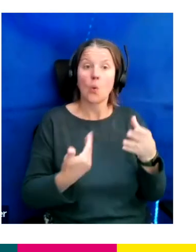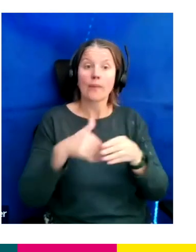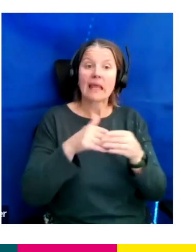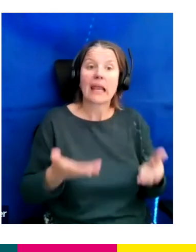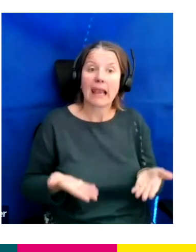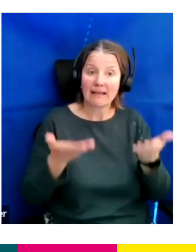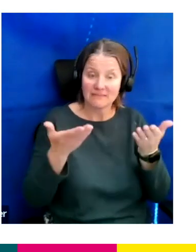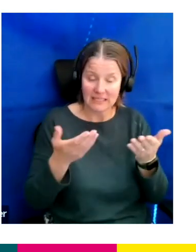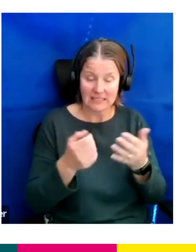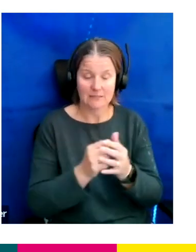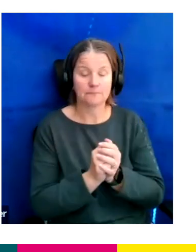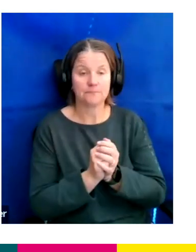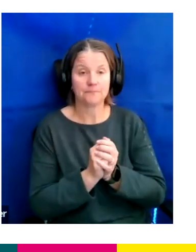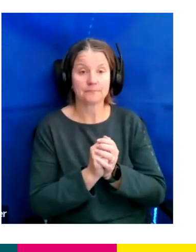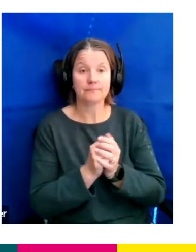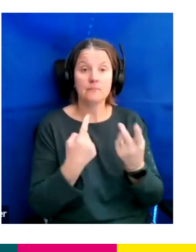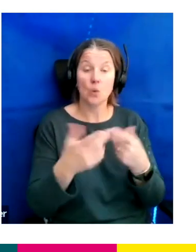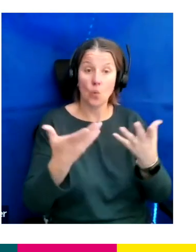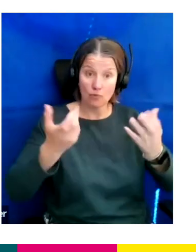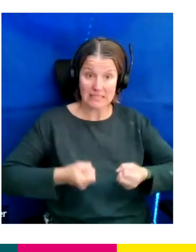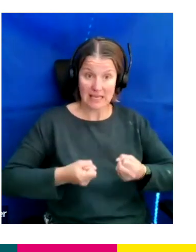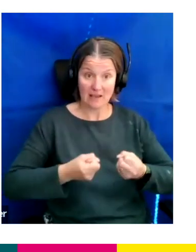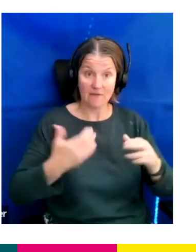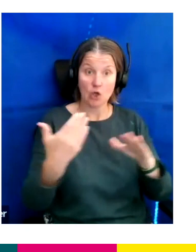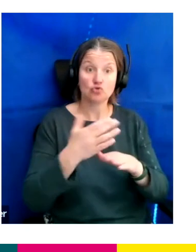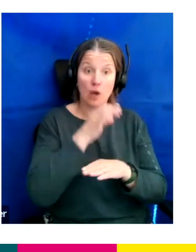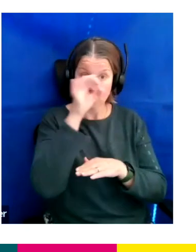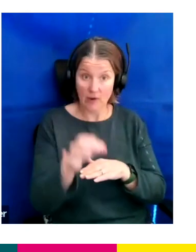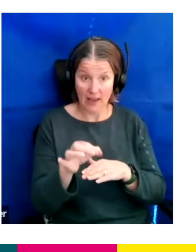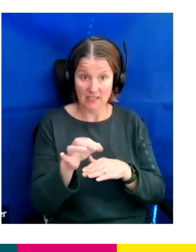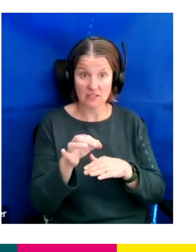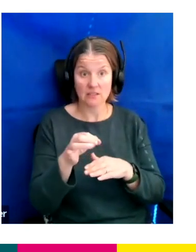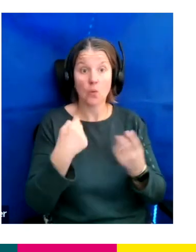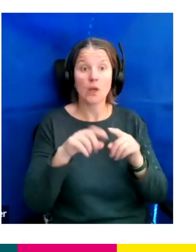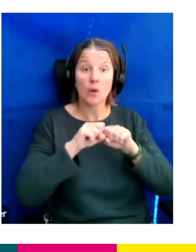So whenever we receive a job request we will put it out on our Facebook groups and we use